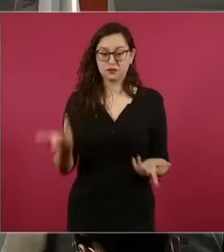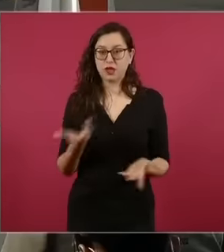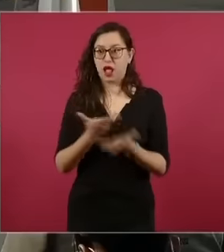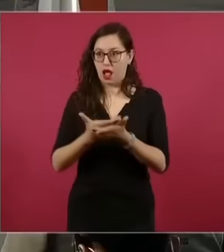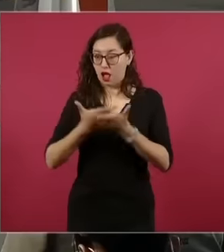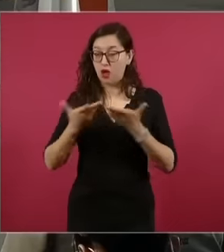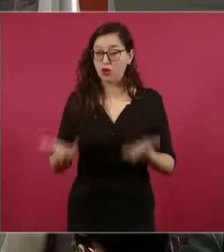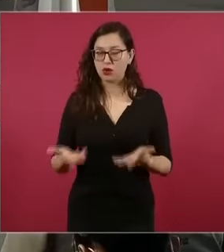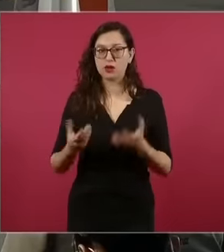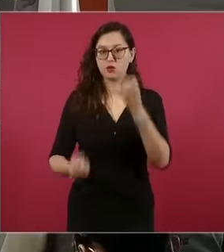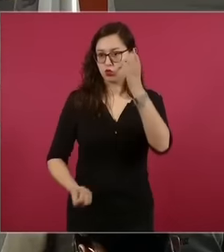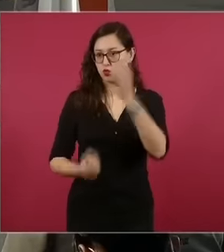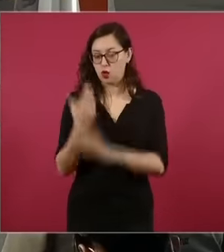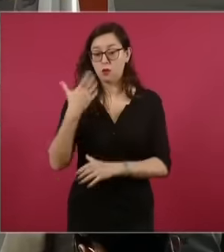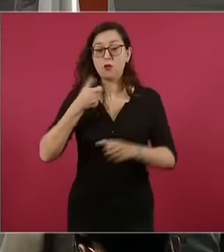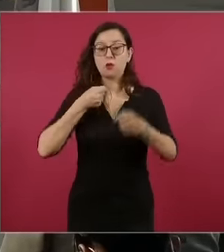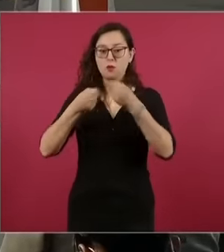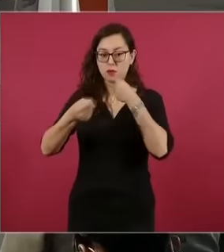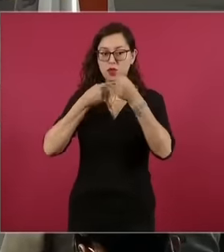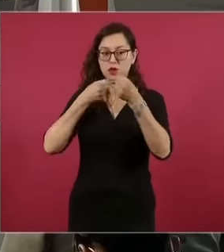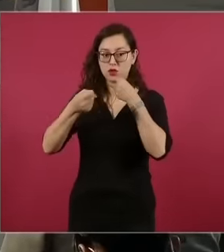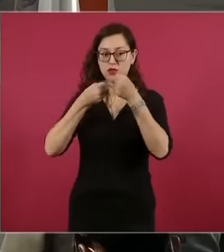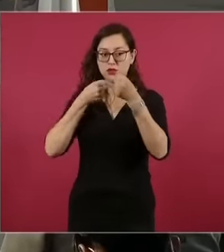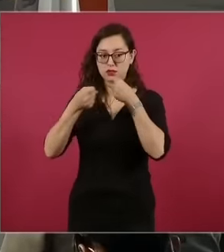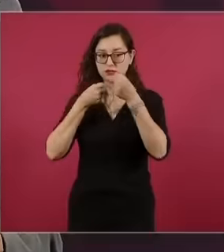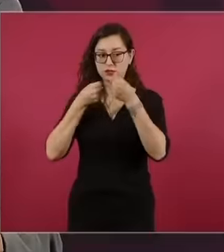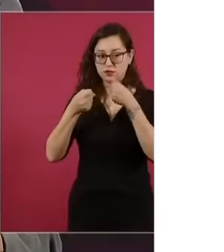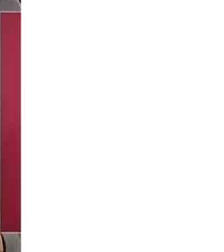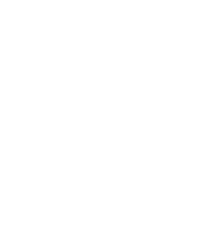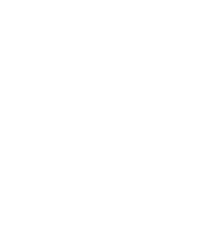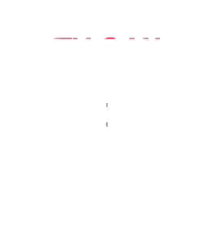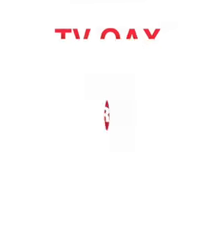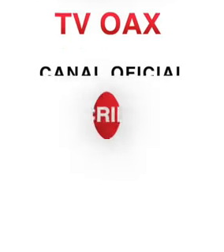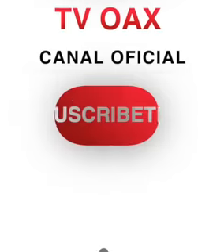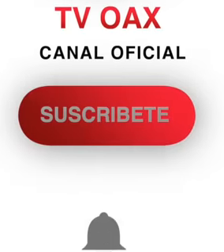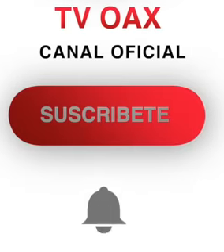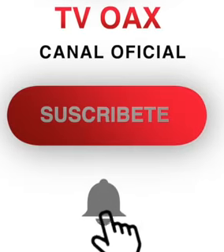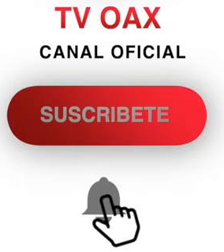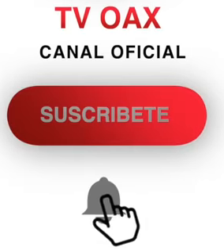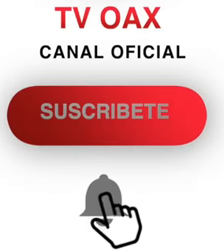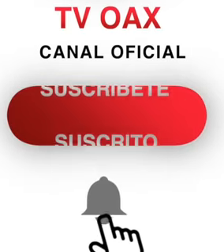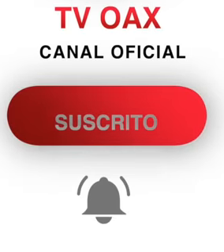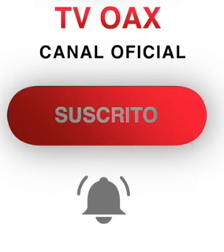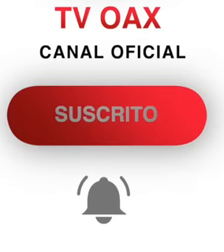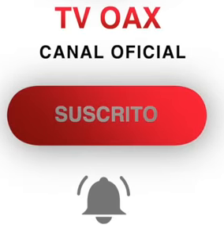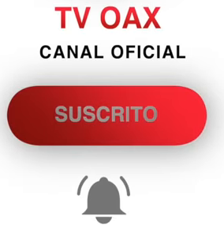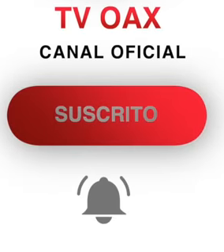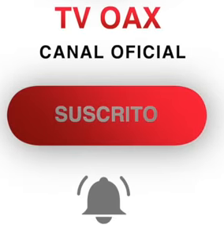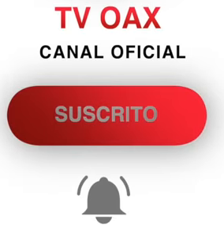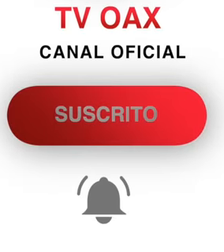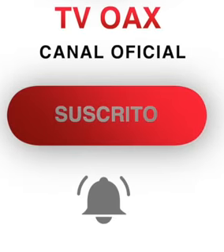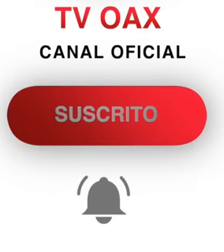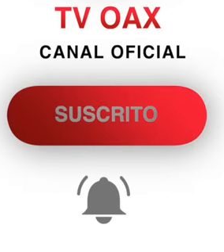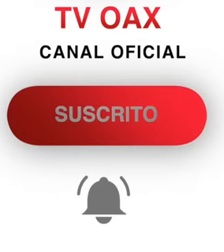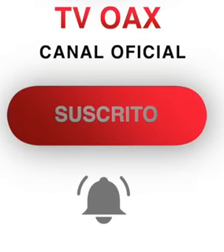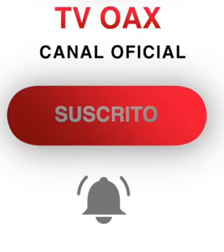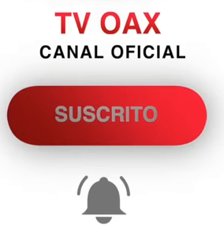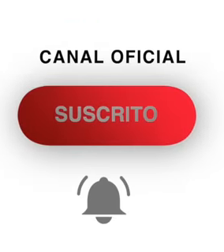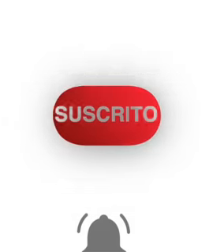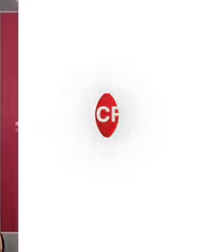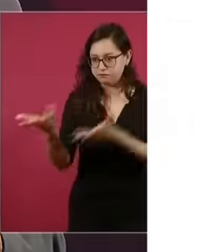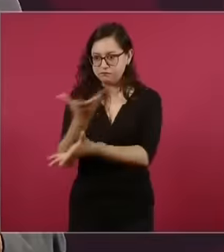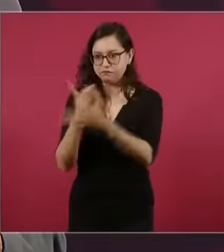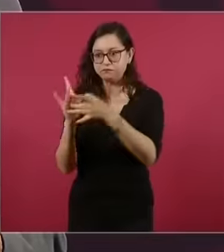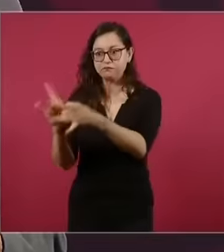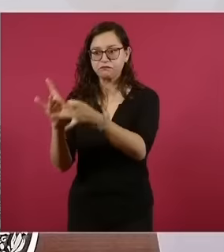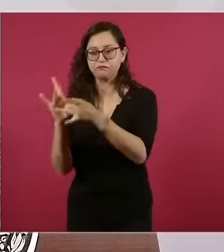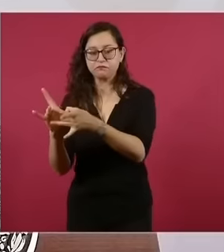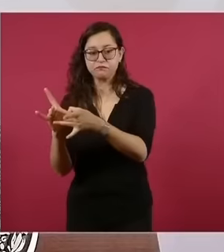that is close to the people and as distant as power